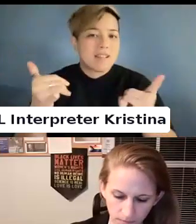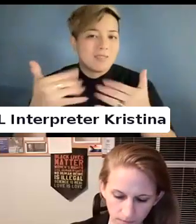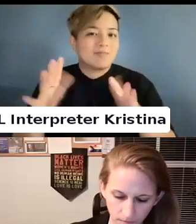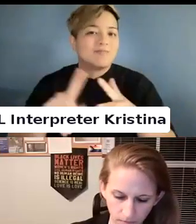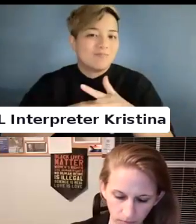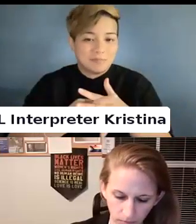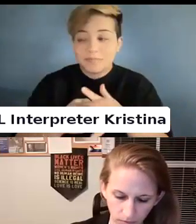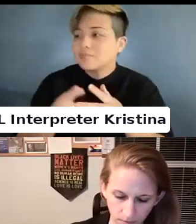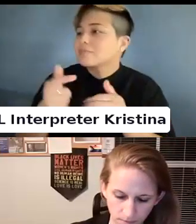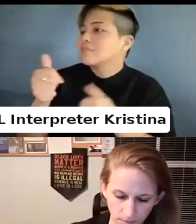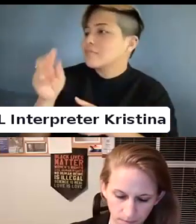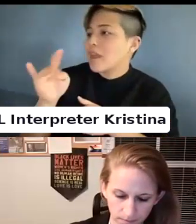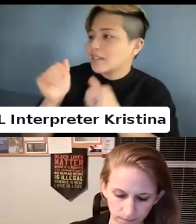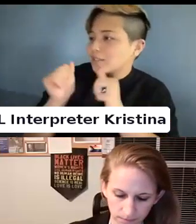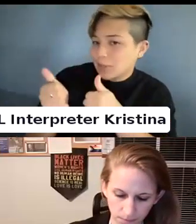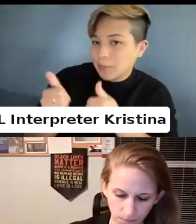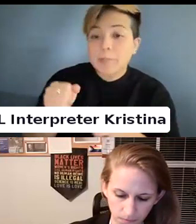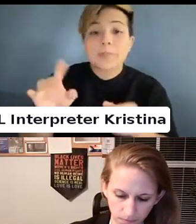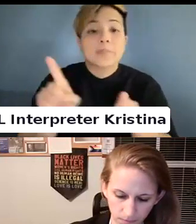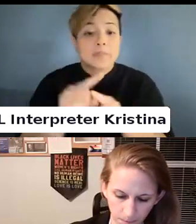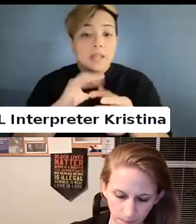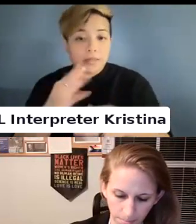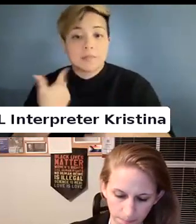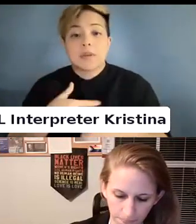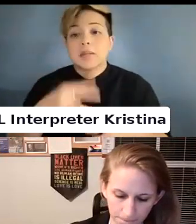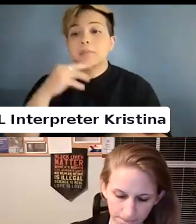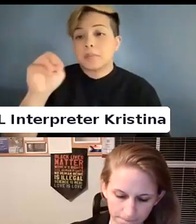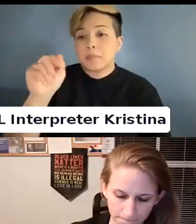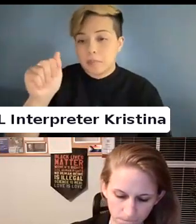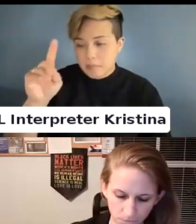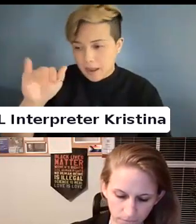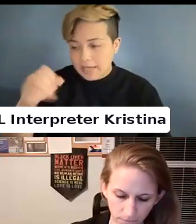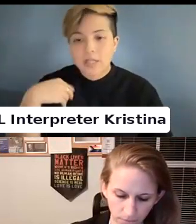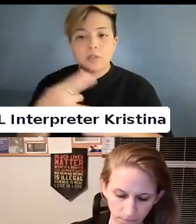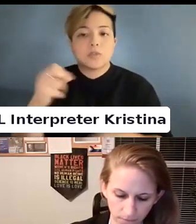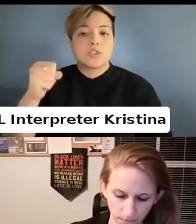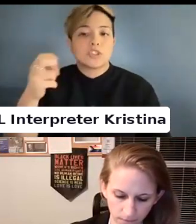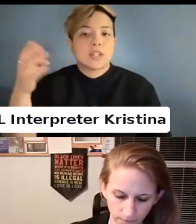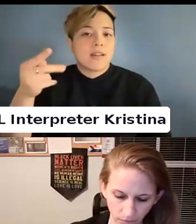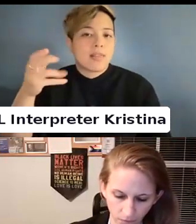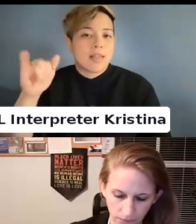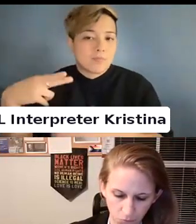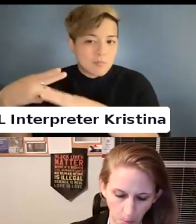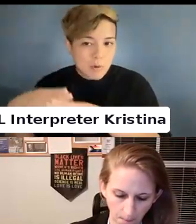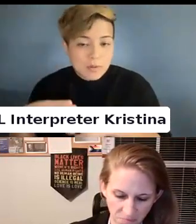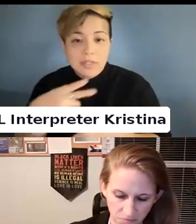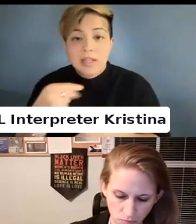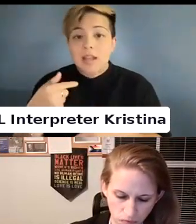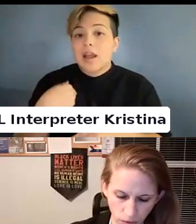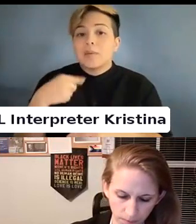?Testing testing >> Test, test. This is a captioning test. Good evening everyone. My name is Maddie. I use she/they pronouns. I am a white non-binary multiply disabled person wearing glasses, a gray sweater with bangs and I will be the facilitator for this evening's webinar. I work at Disability Rights Florida.